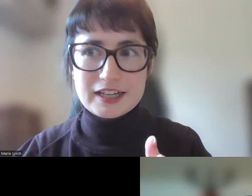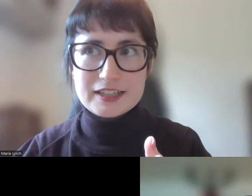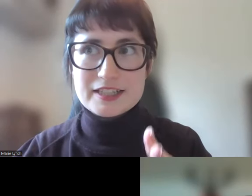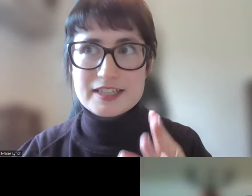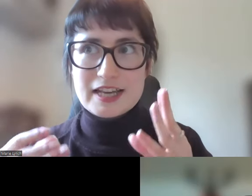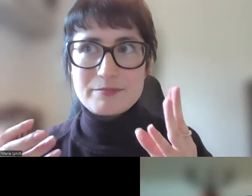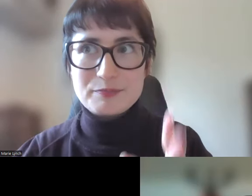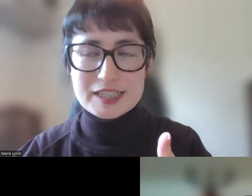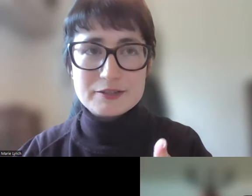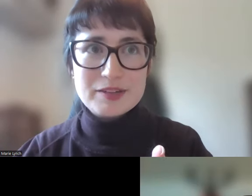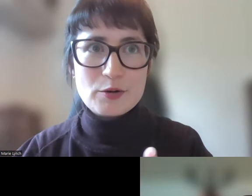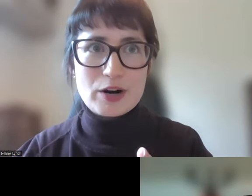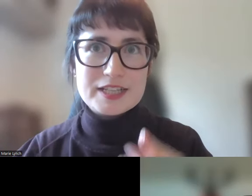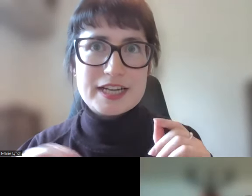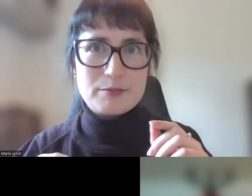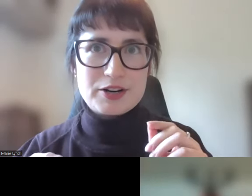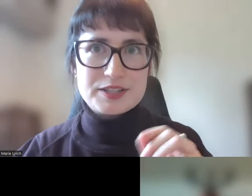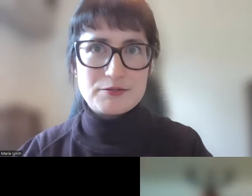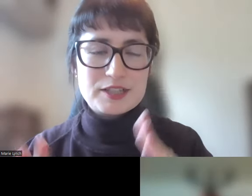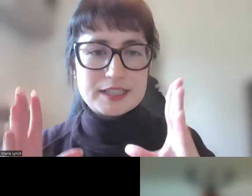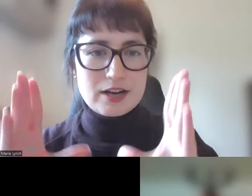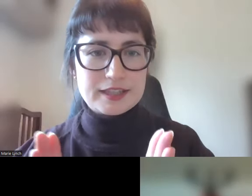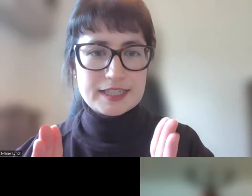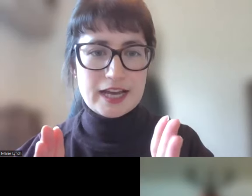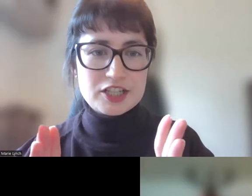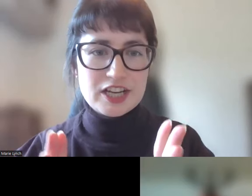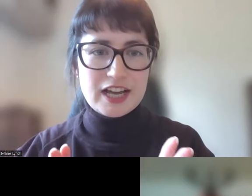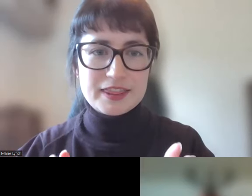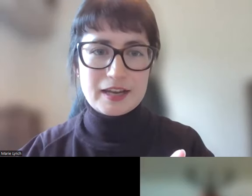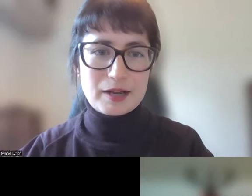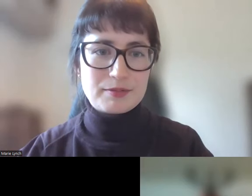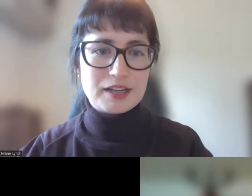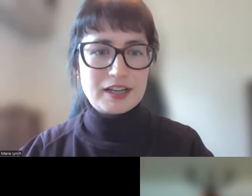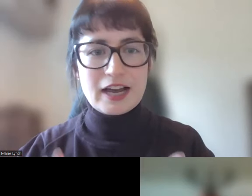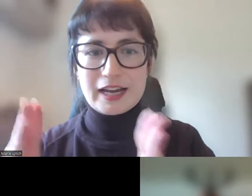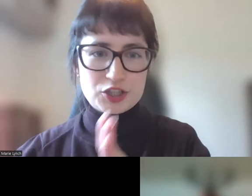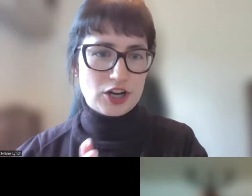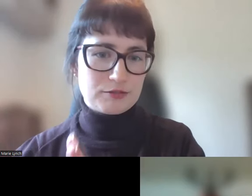in this medium, where Sarah Purser would design the sketch, and there may be A E